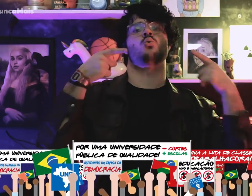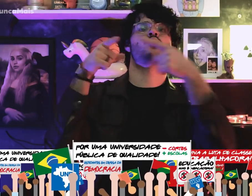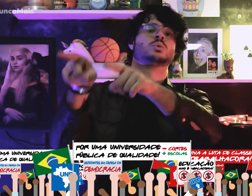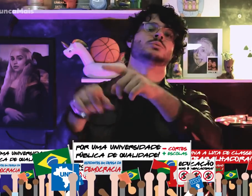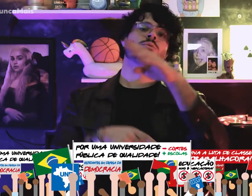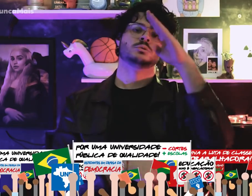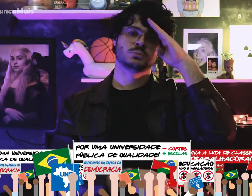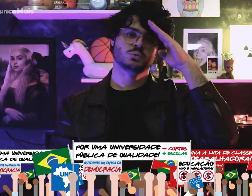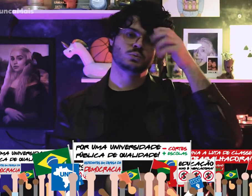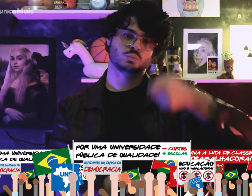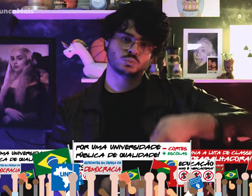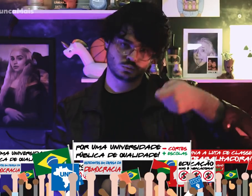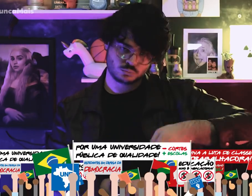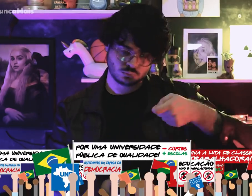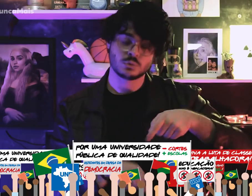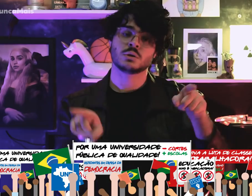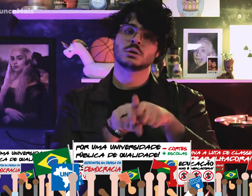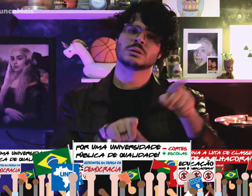against military dictatorship